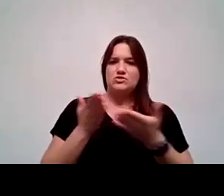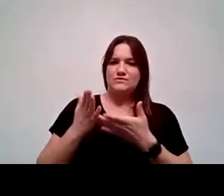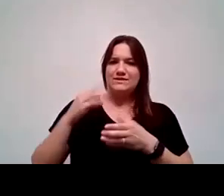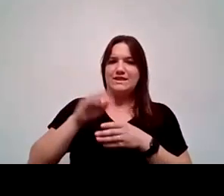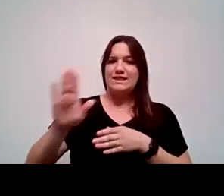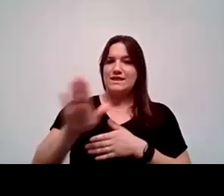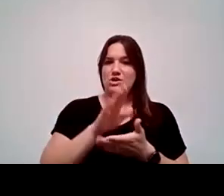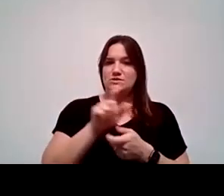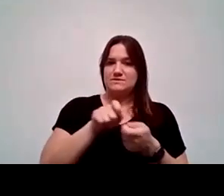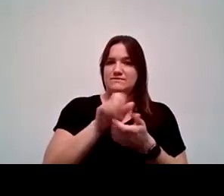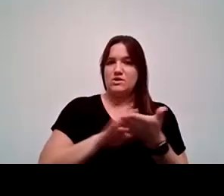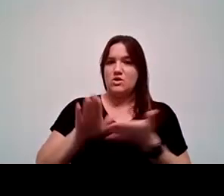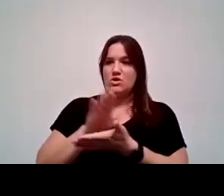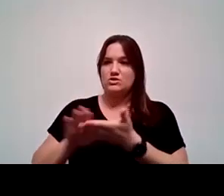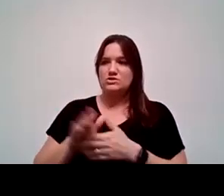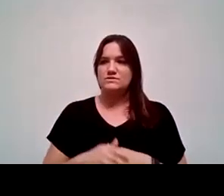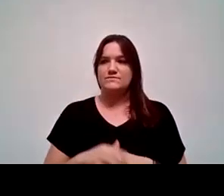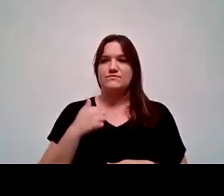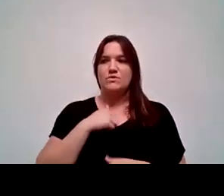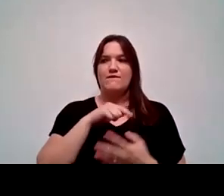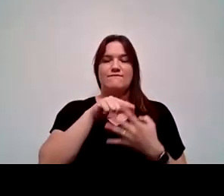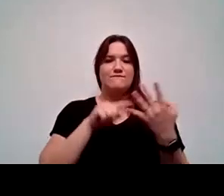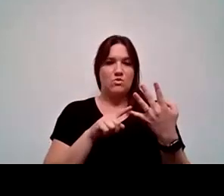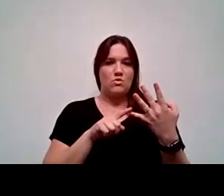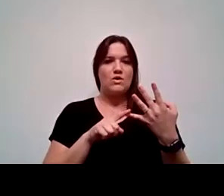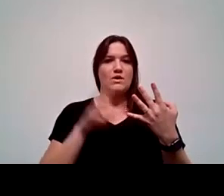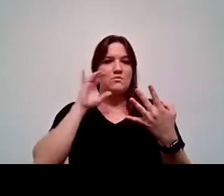So we have four presidents here today. So Dr.